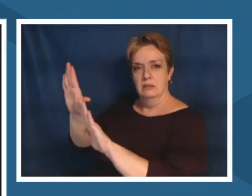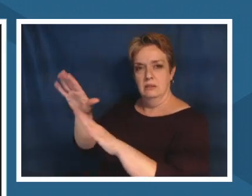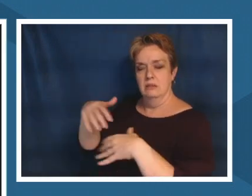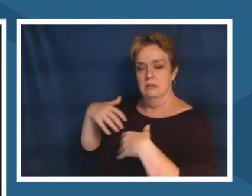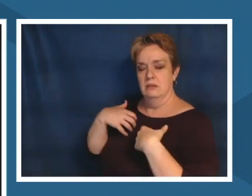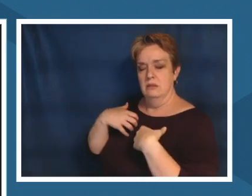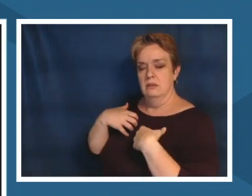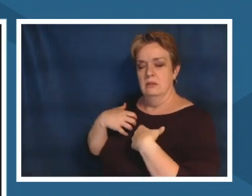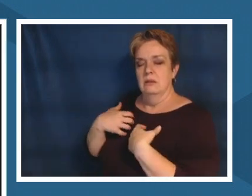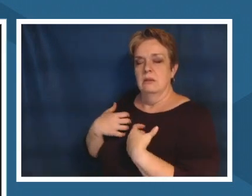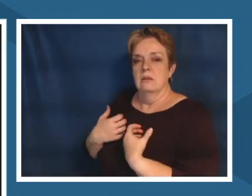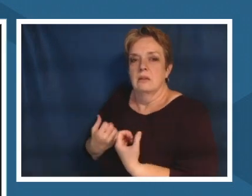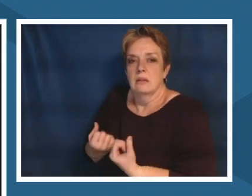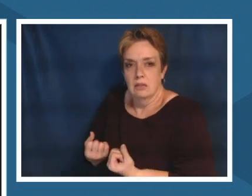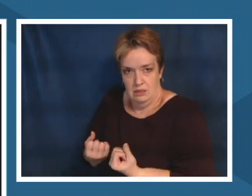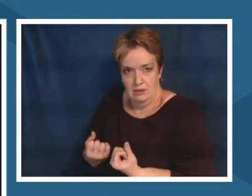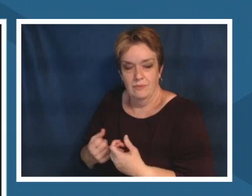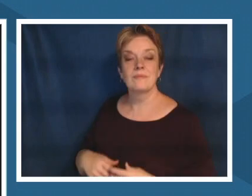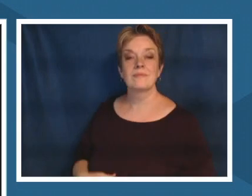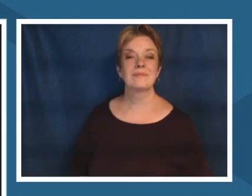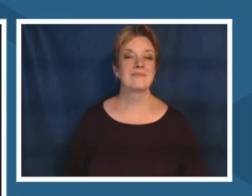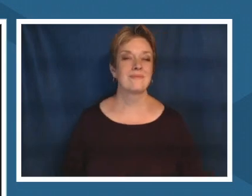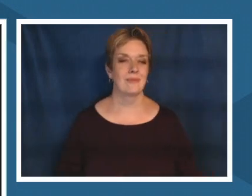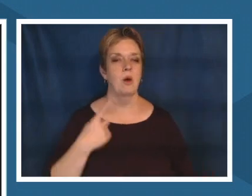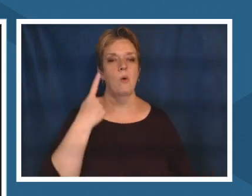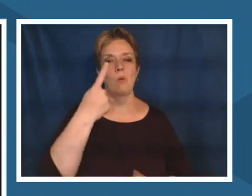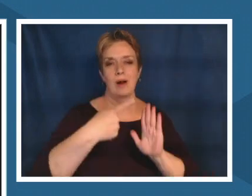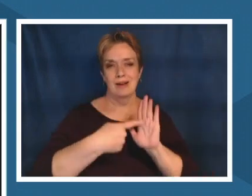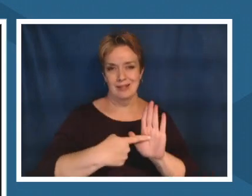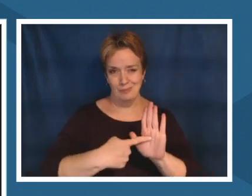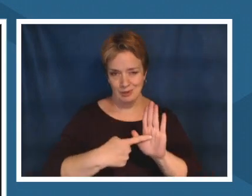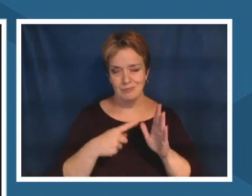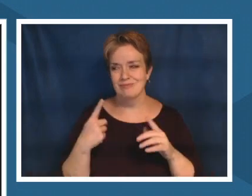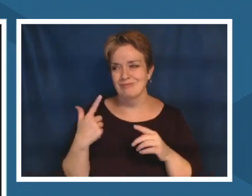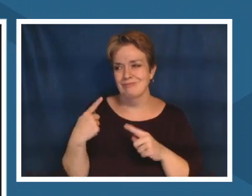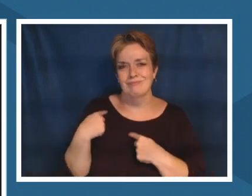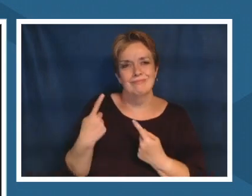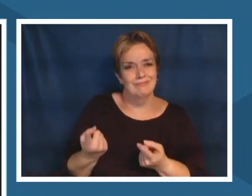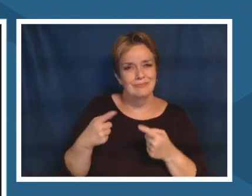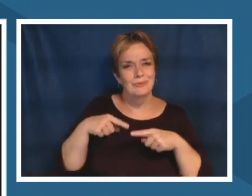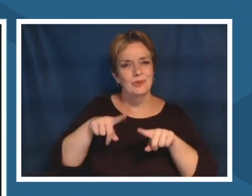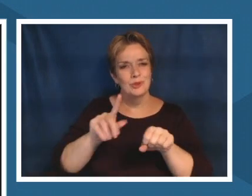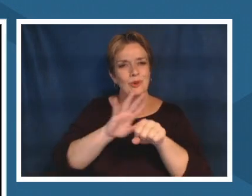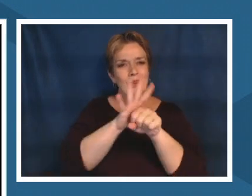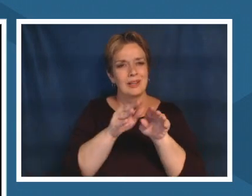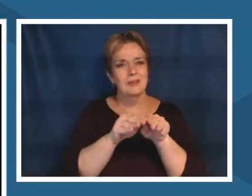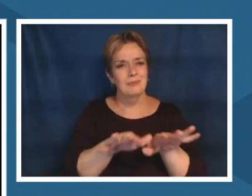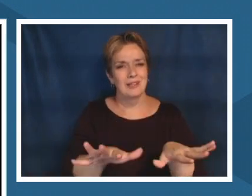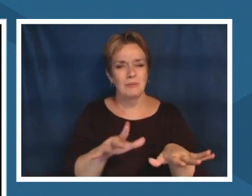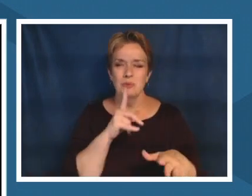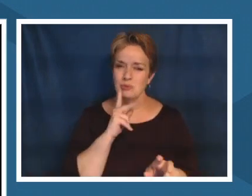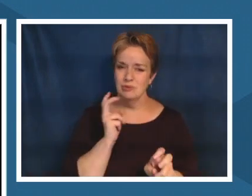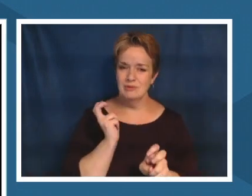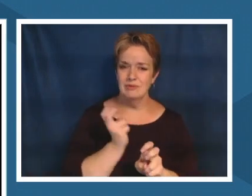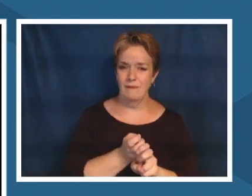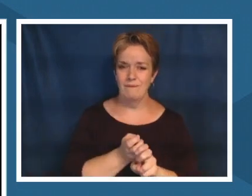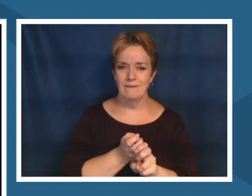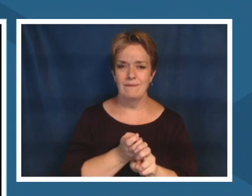is during the pandemic it's a tough time for everybody um and i